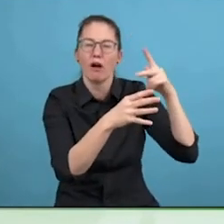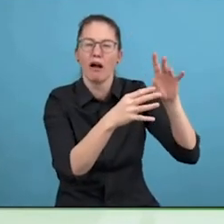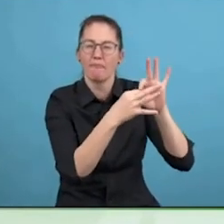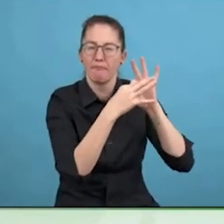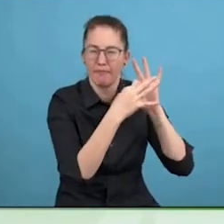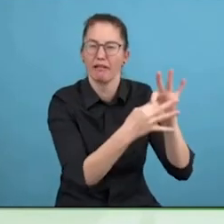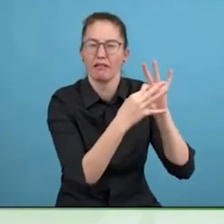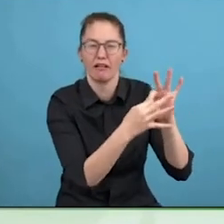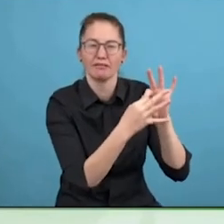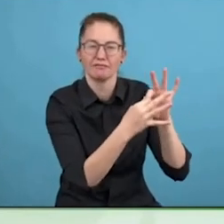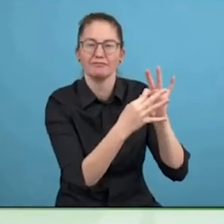non-governmental organisation is doing?